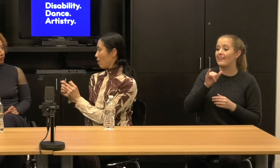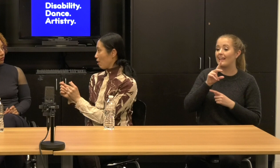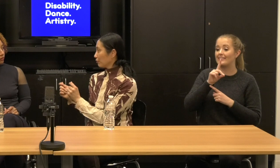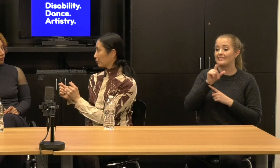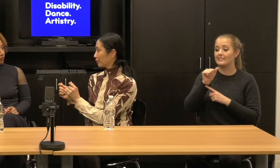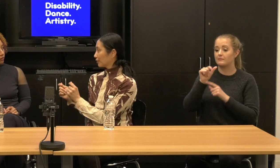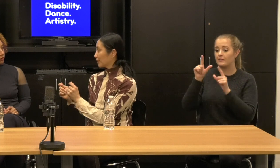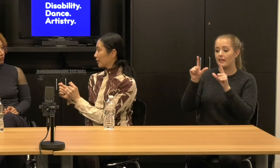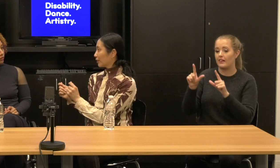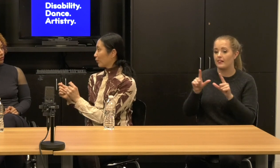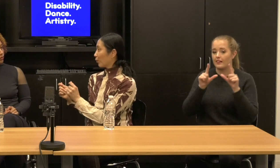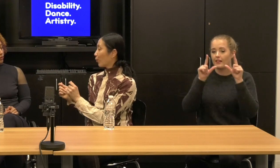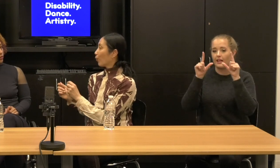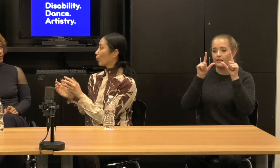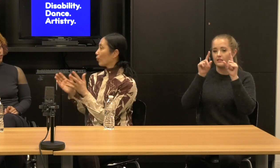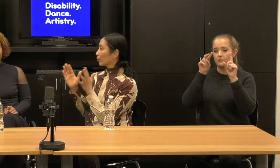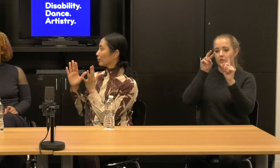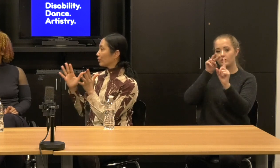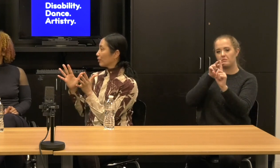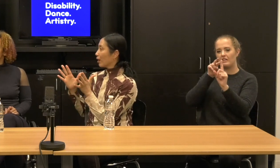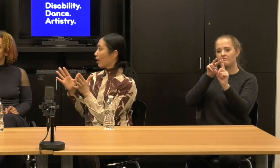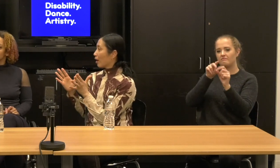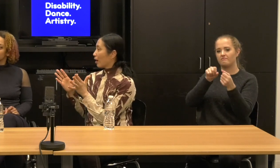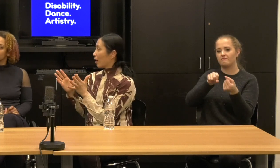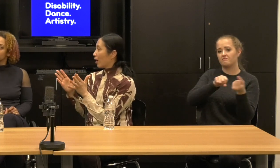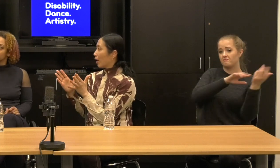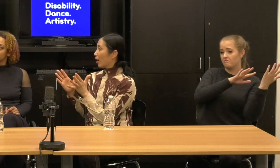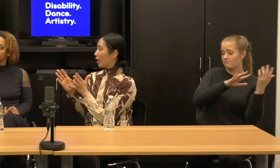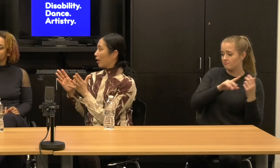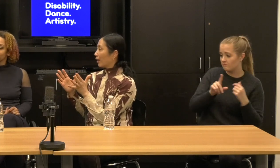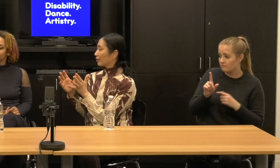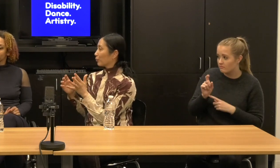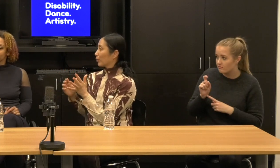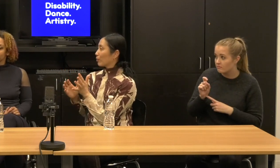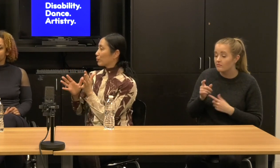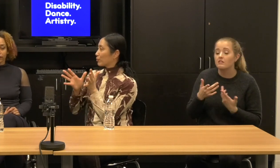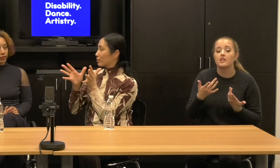Kevin: Yeah, that's an interesting question. That's an interesting question.